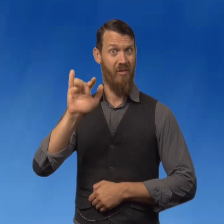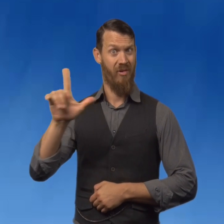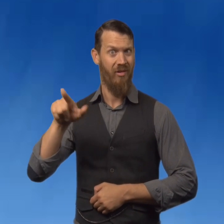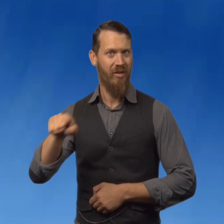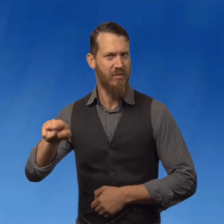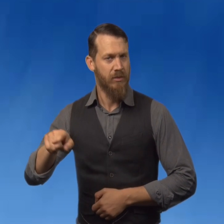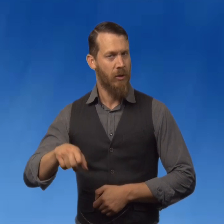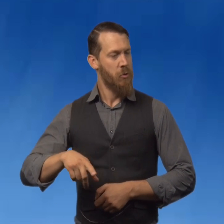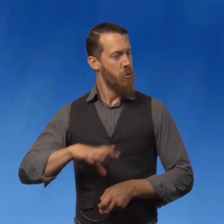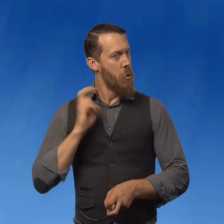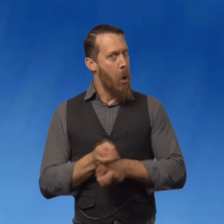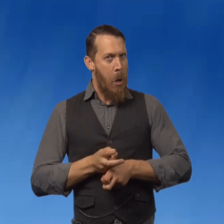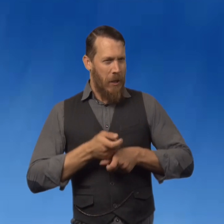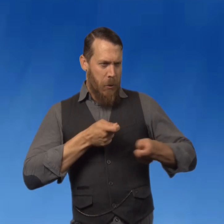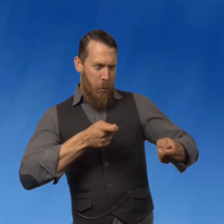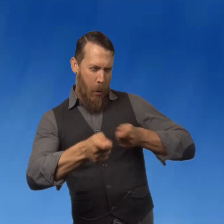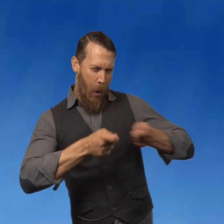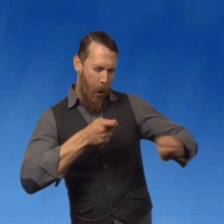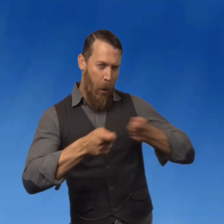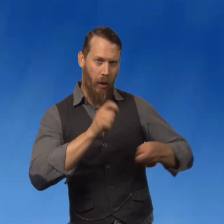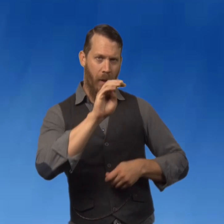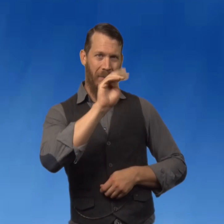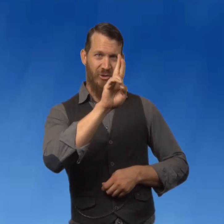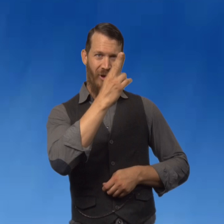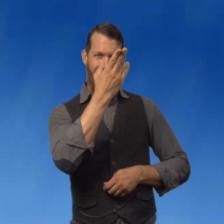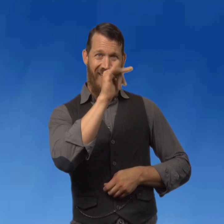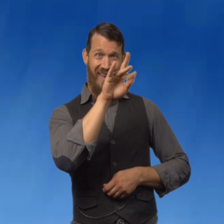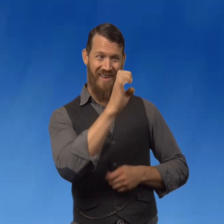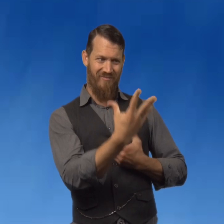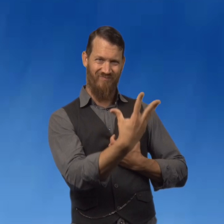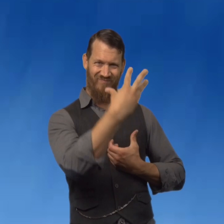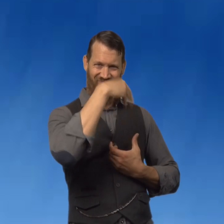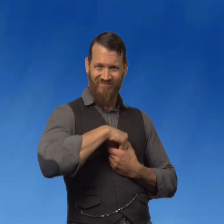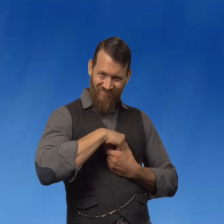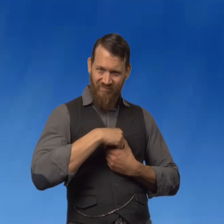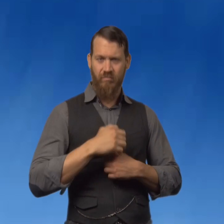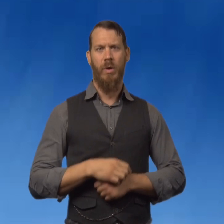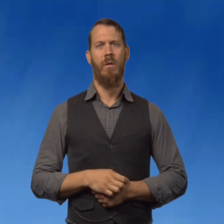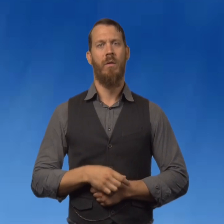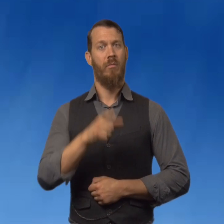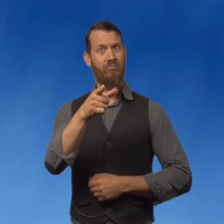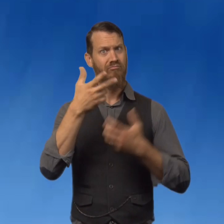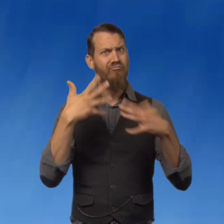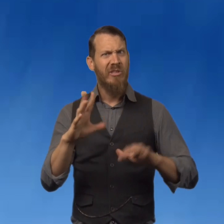Dr Jekyll really had a hard time controlling Mr Hyde.